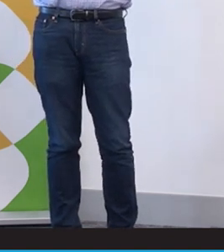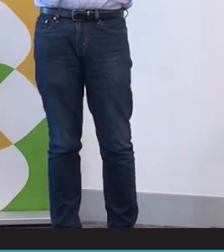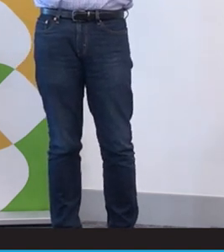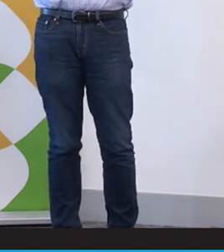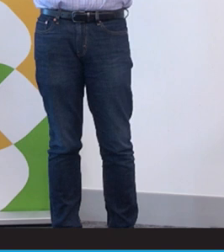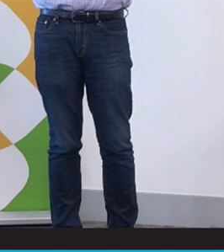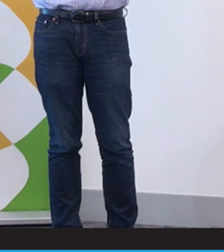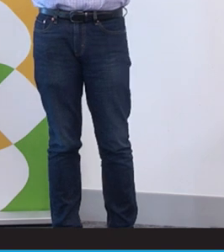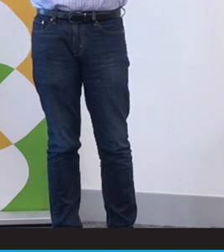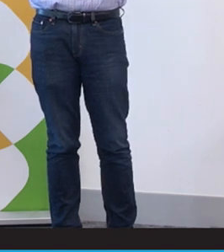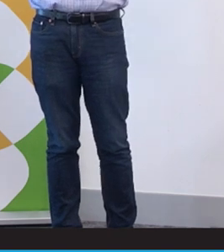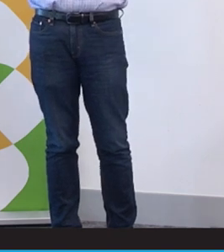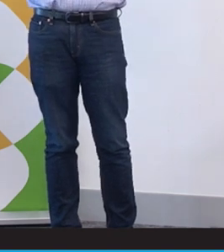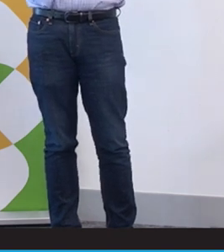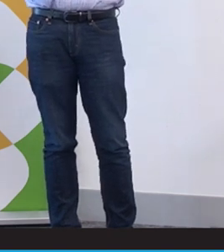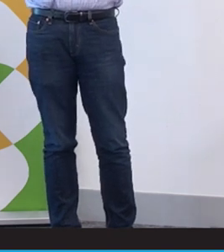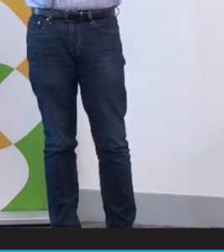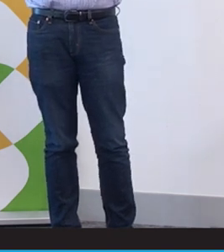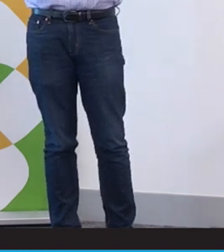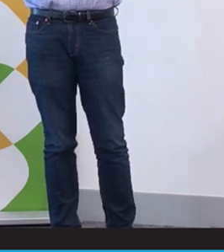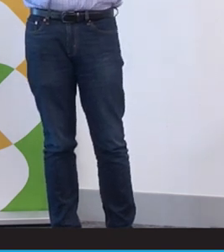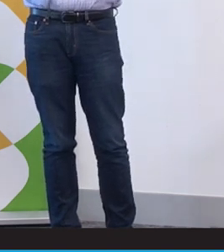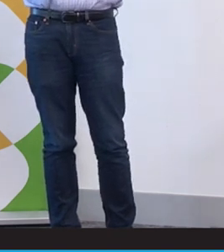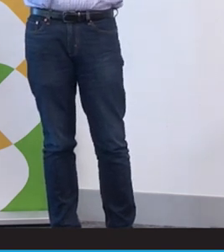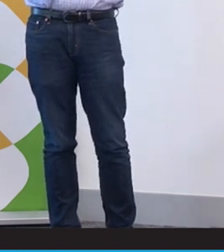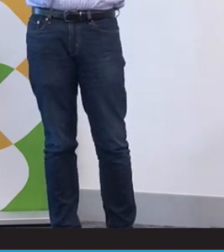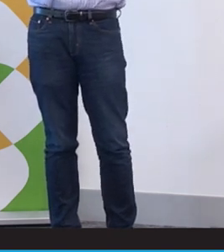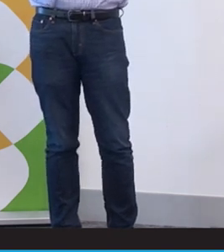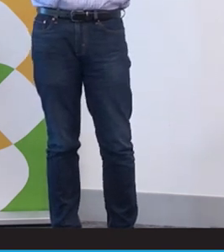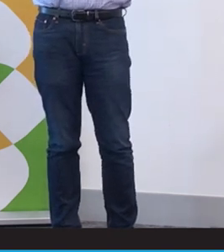they're about $13,000 better off a year. Think about that. Over a lifetime you're